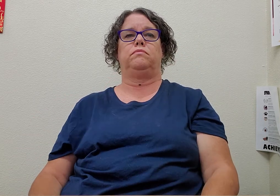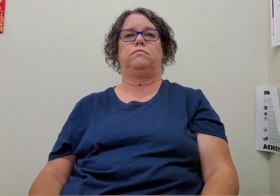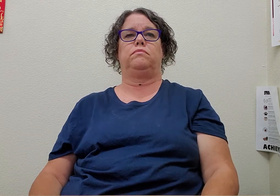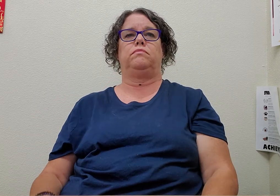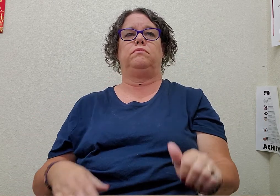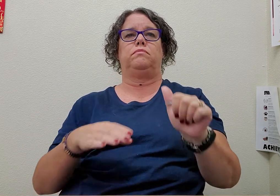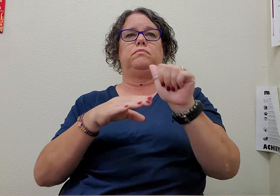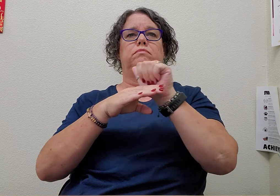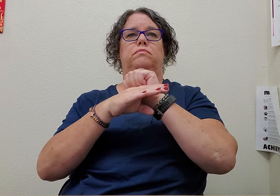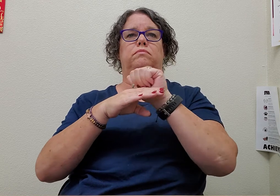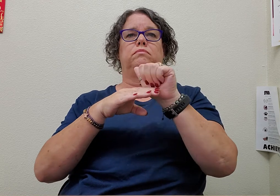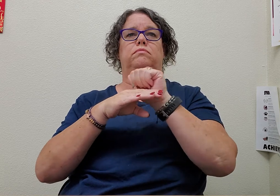practice